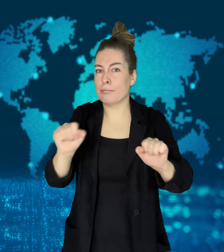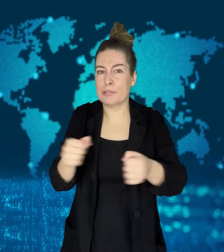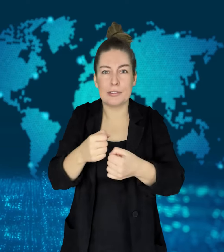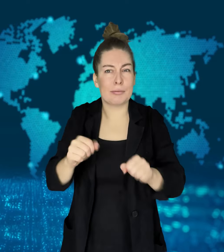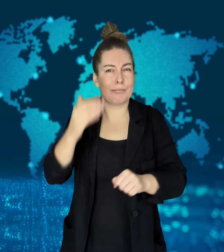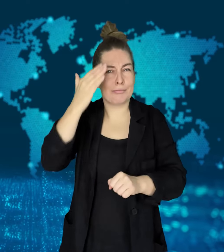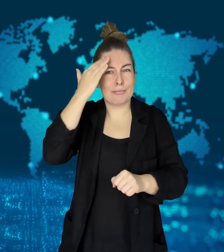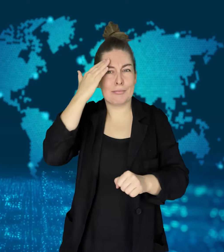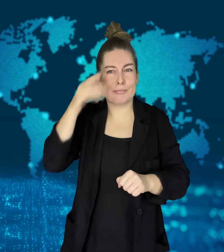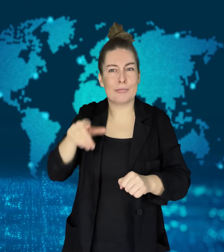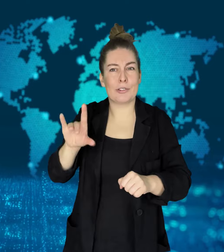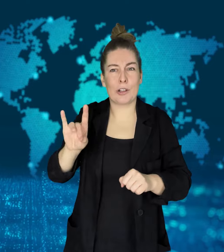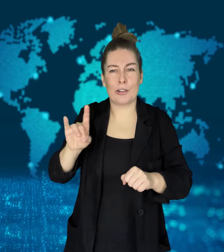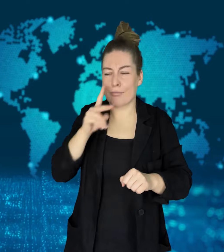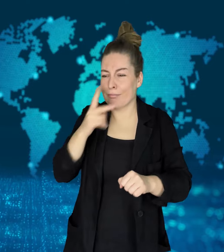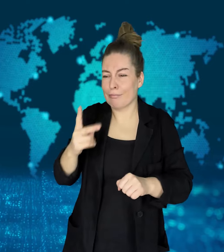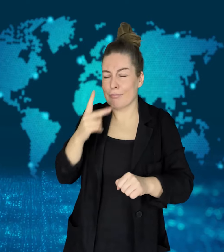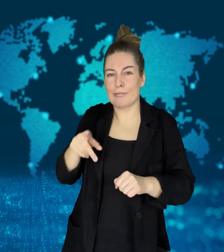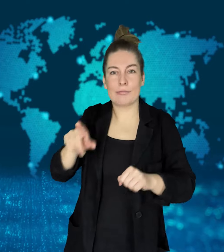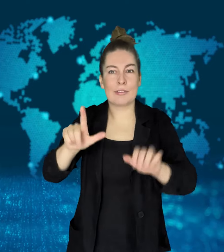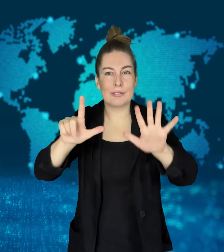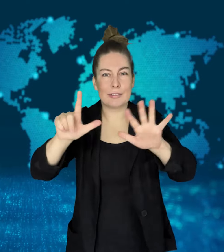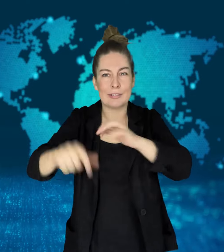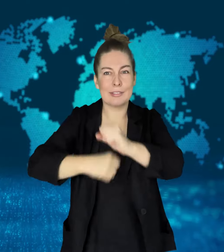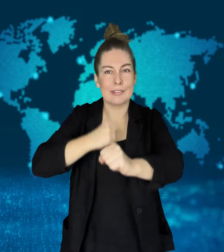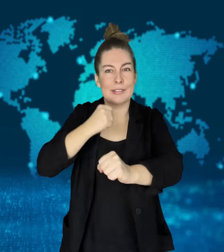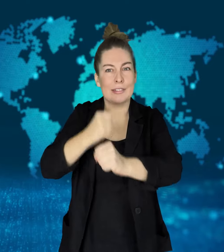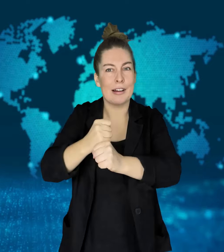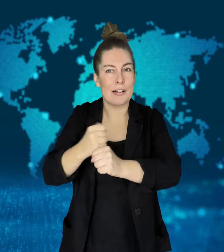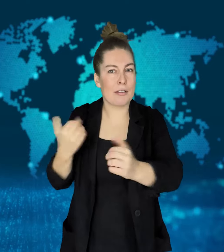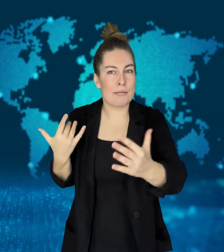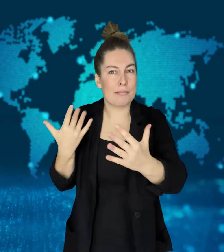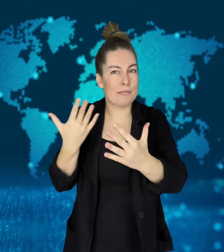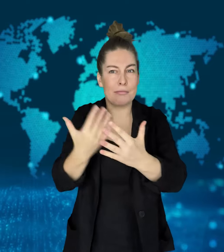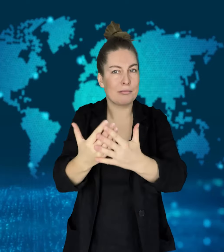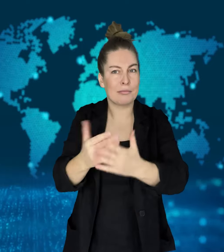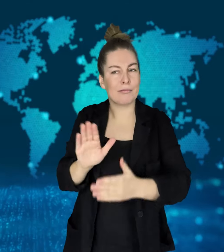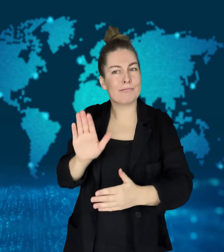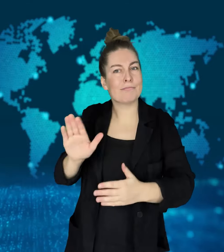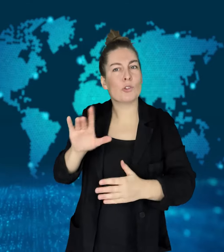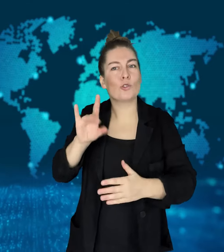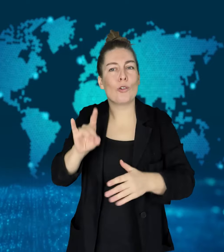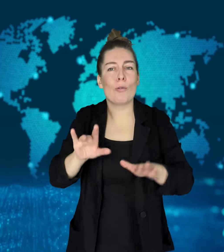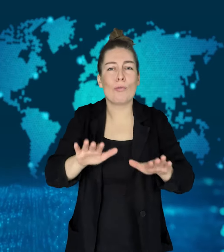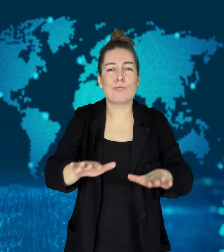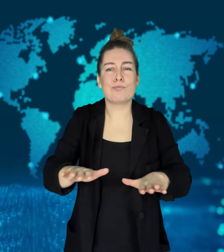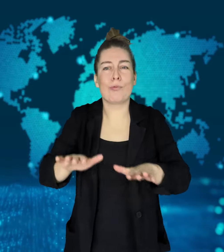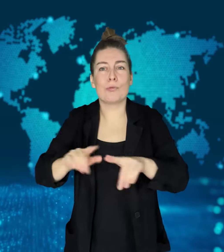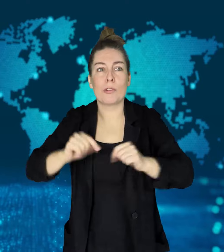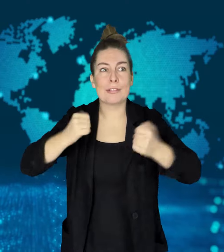At seven years old, he was typically a "couch potato" according to his owners.